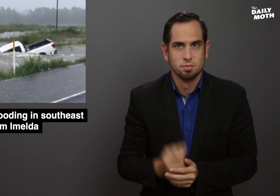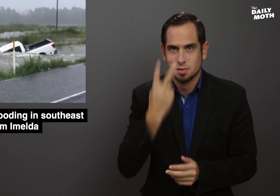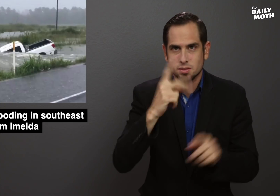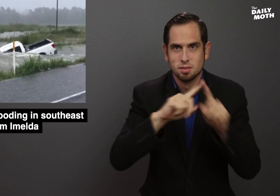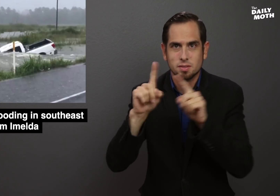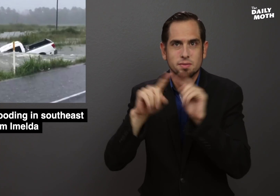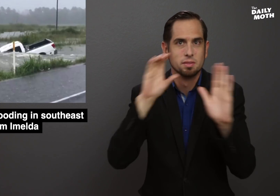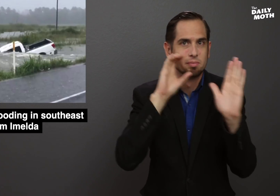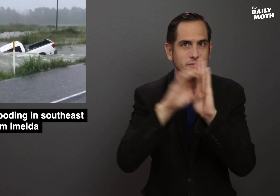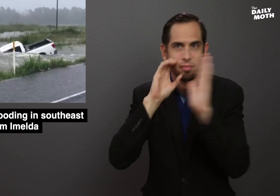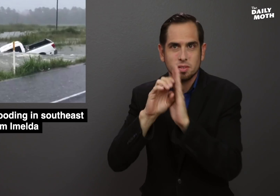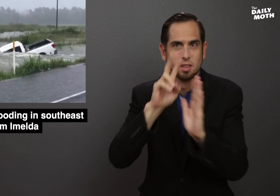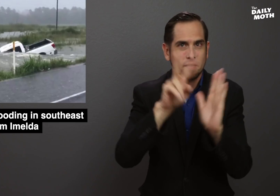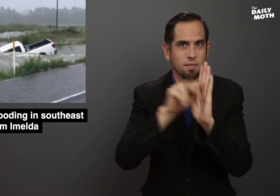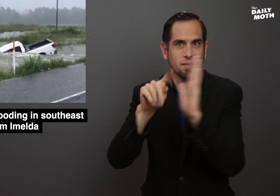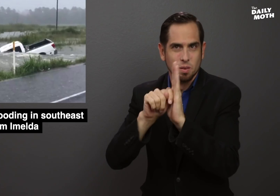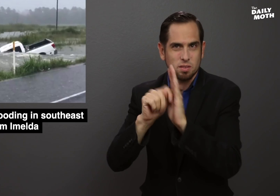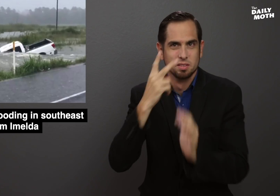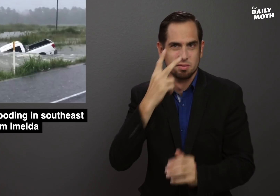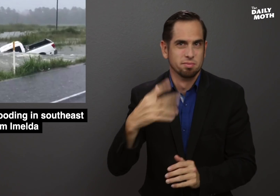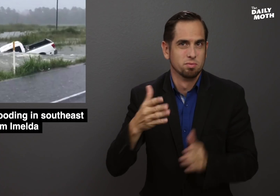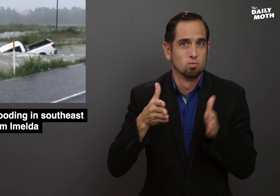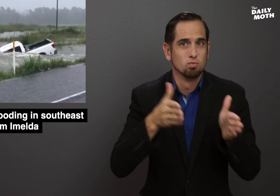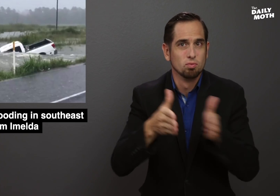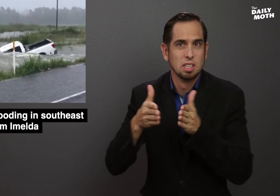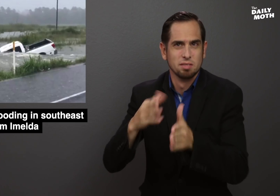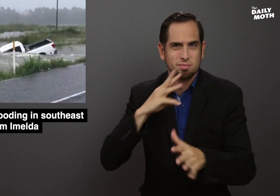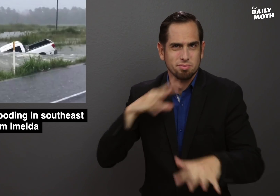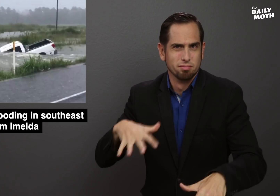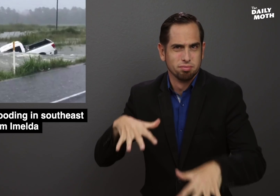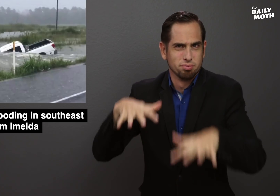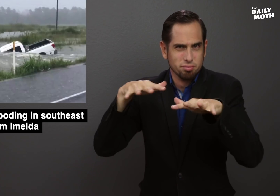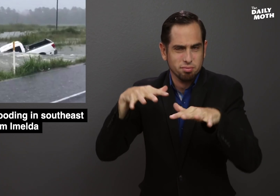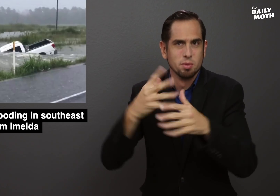Images and videos show flooded streets both on